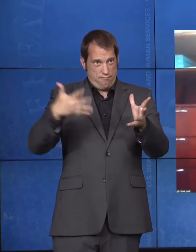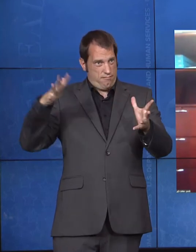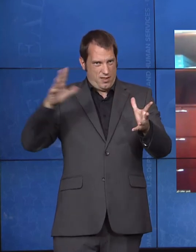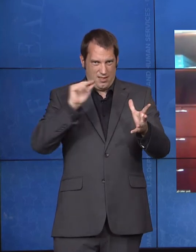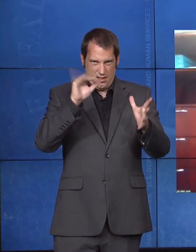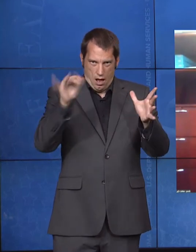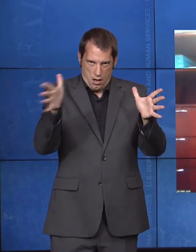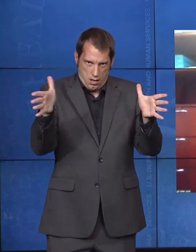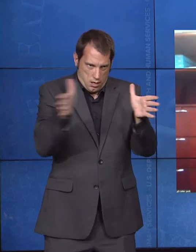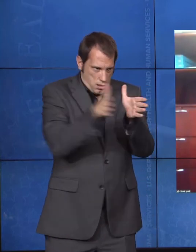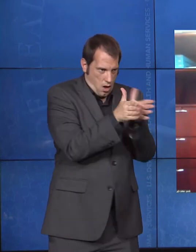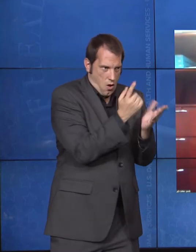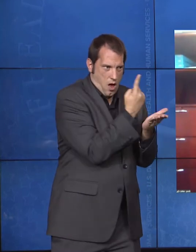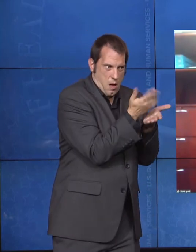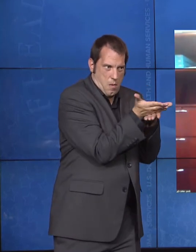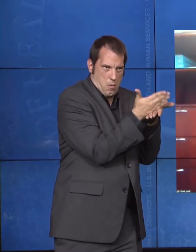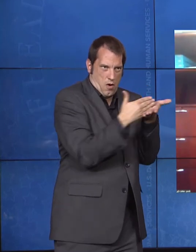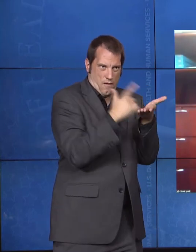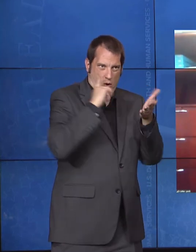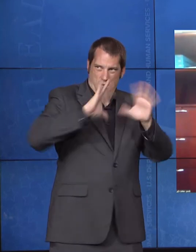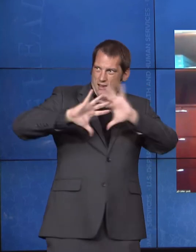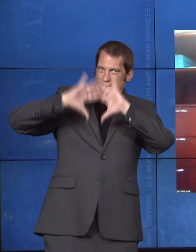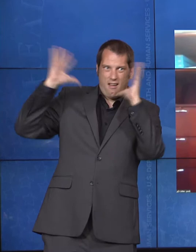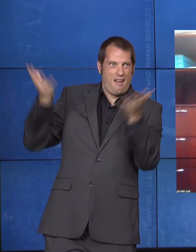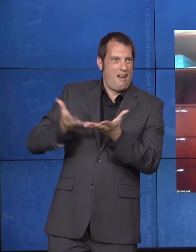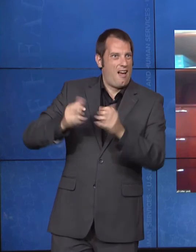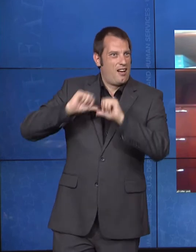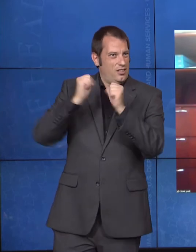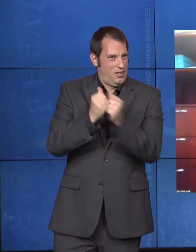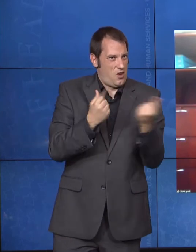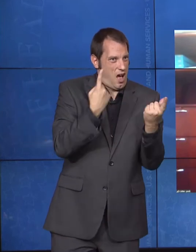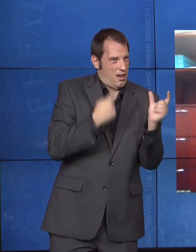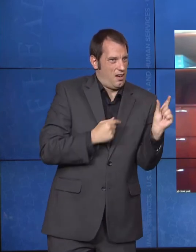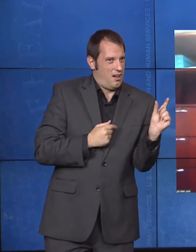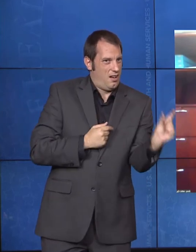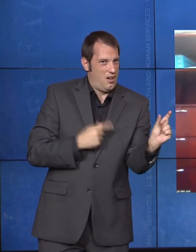to administer the program in partnership with us accountable through efforts like our Medicaid